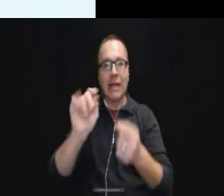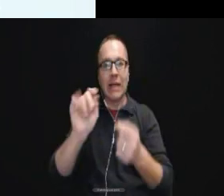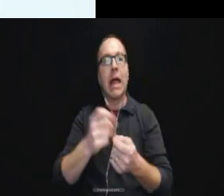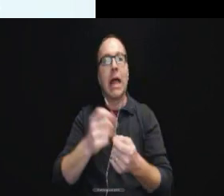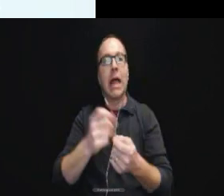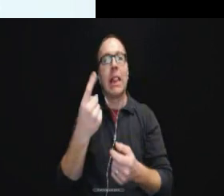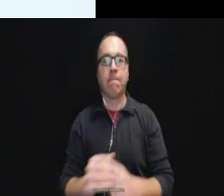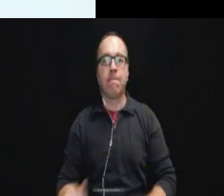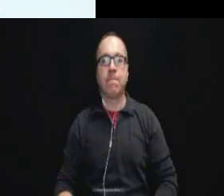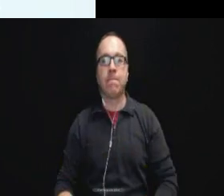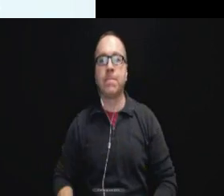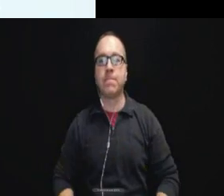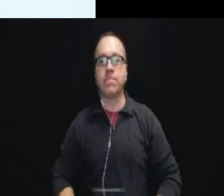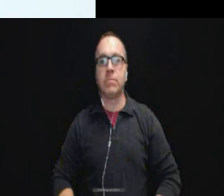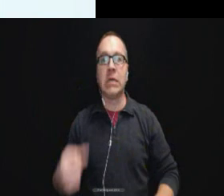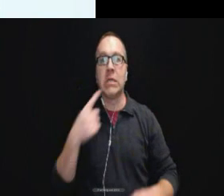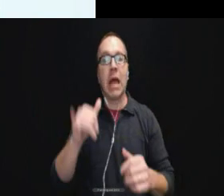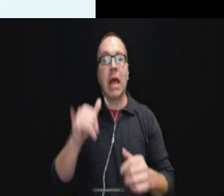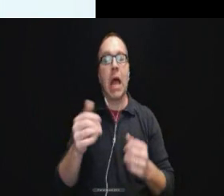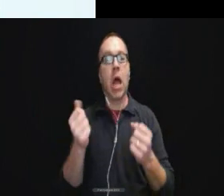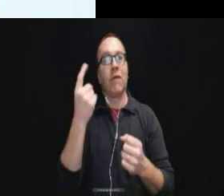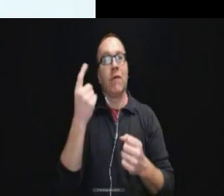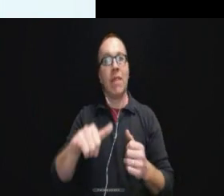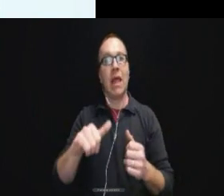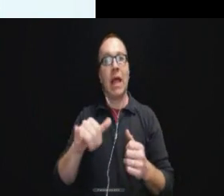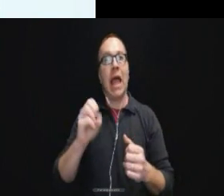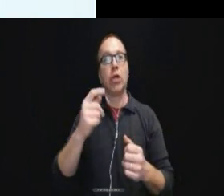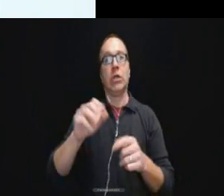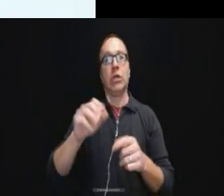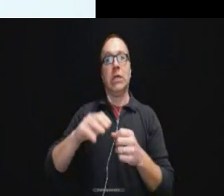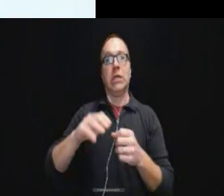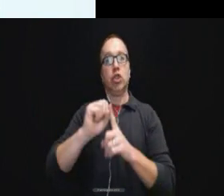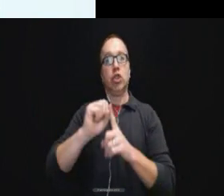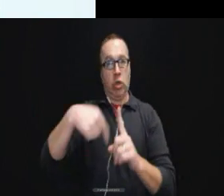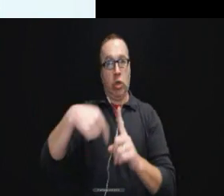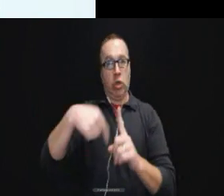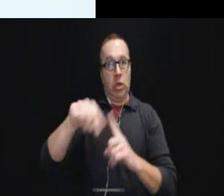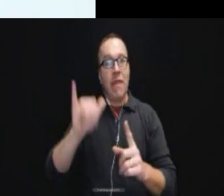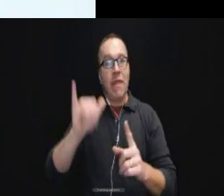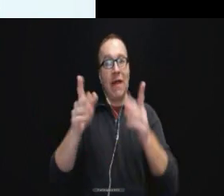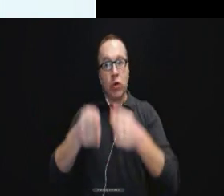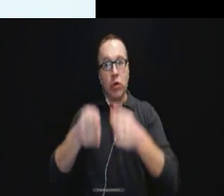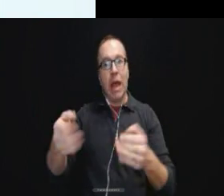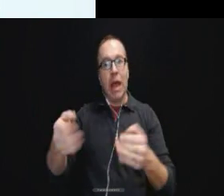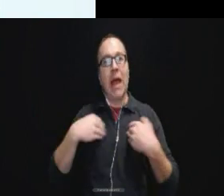Given these exigent circumstances this individual had a DUI stop on the highway and required